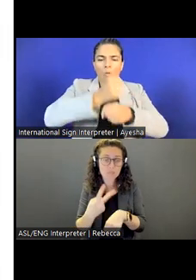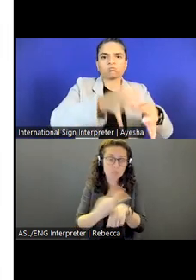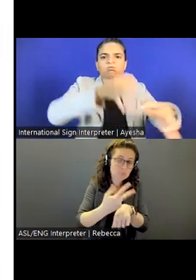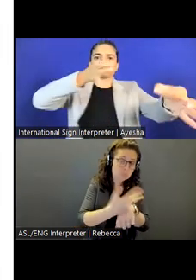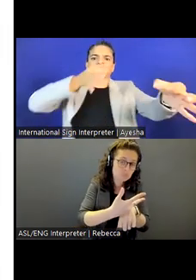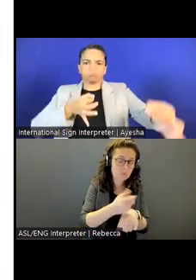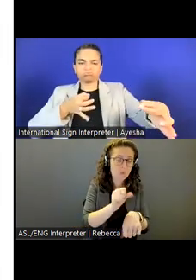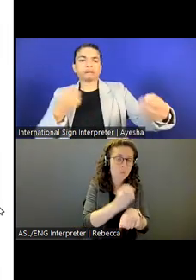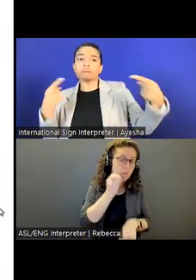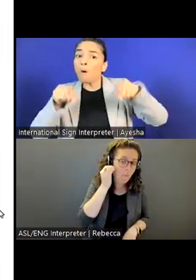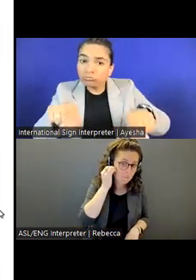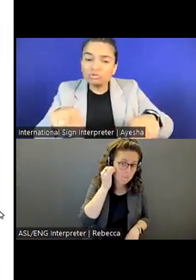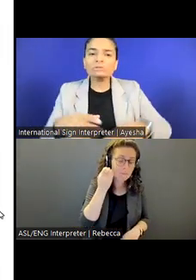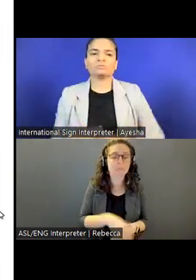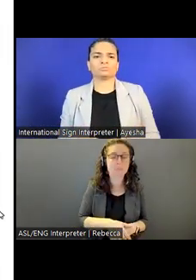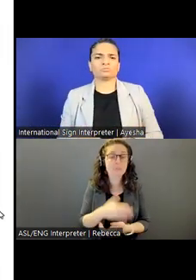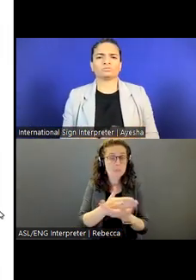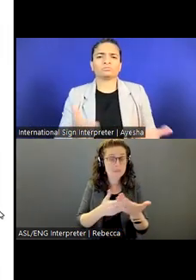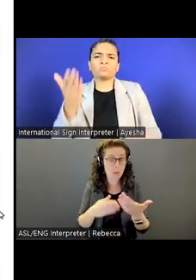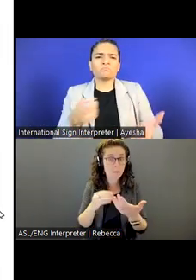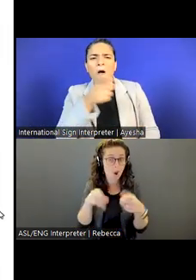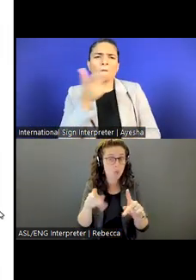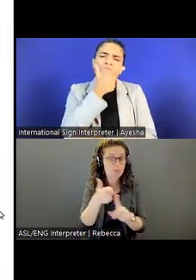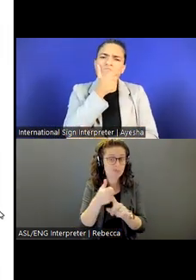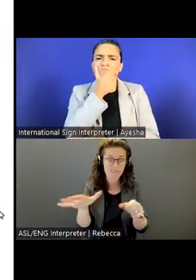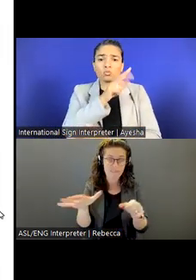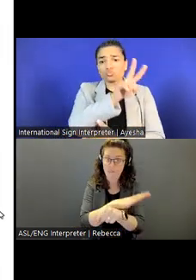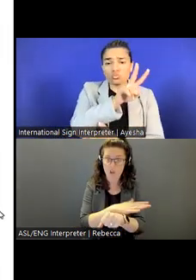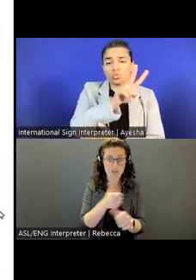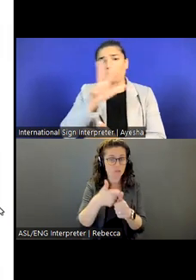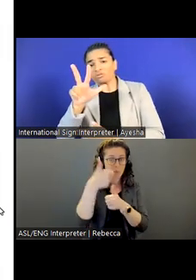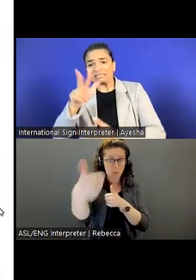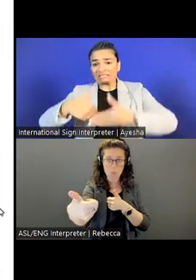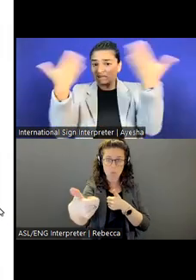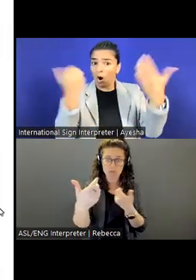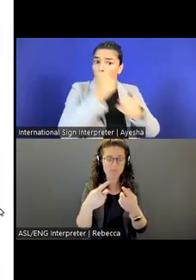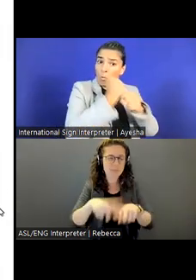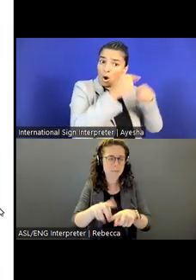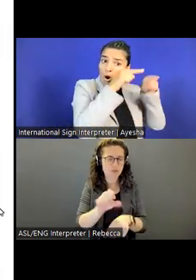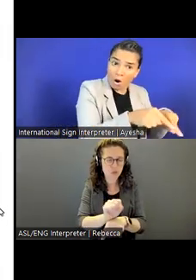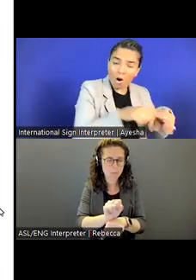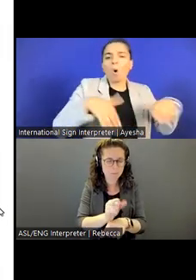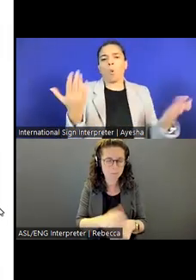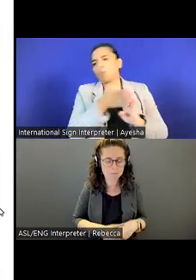Then, also, some opportunities for remote work, as well. Depending on positions.